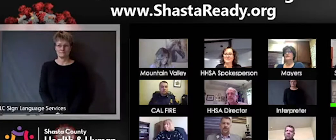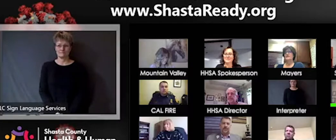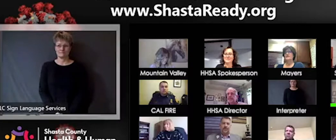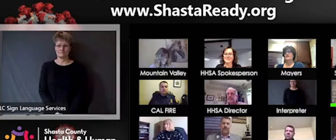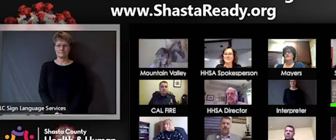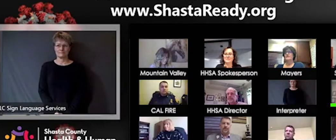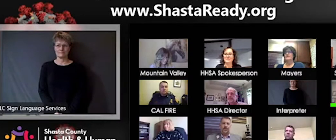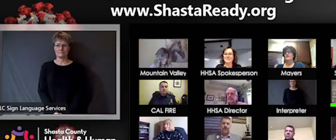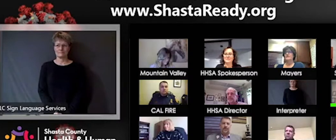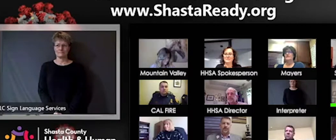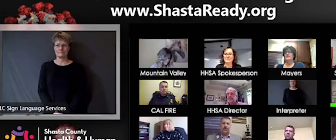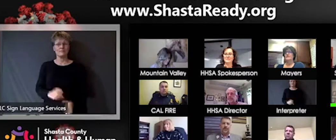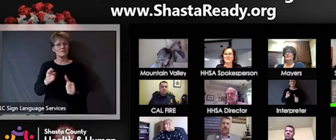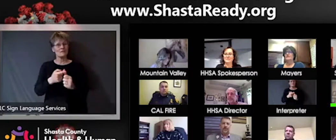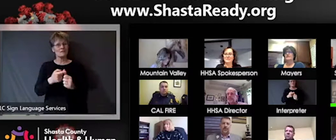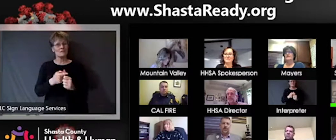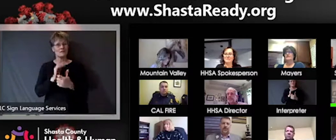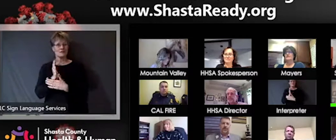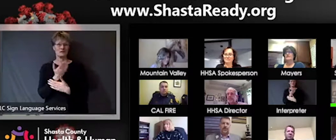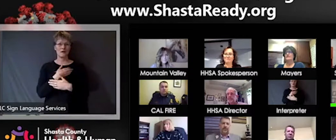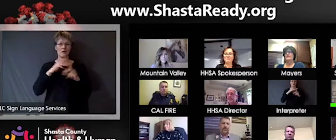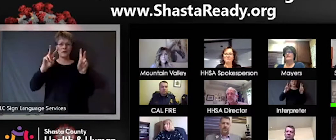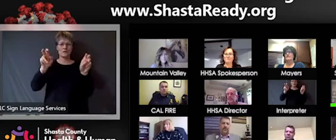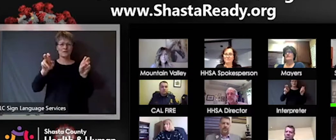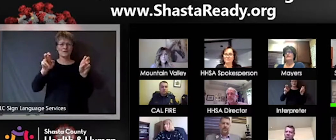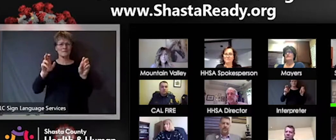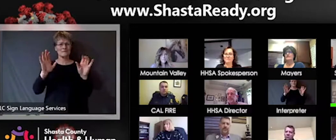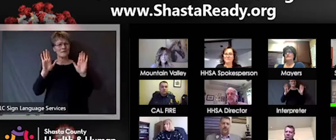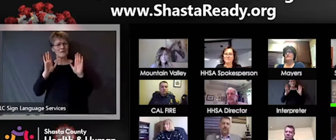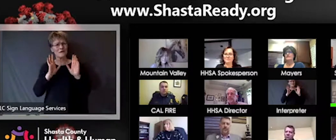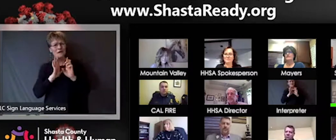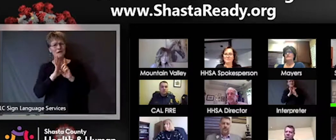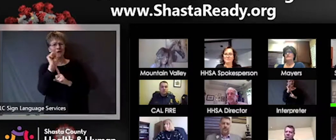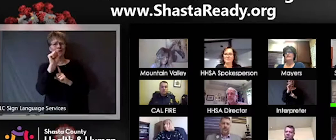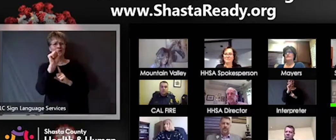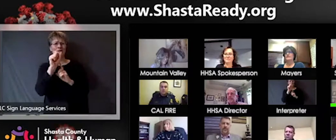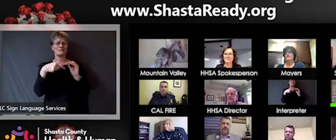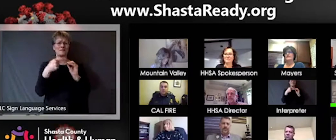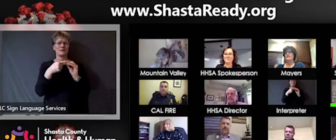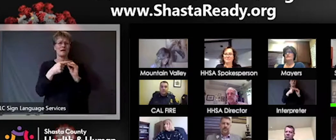theme of gratitude and "graduations" and you know I think that we all just need